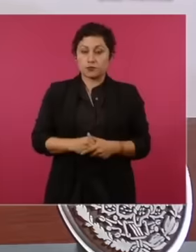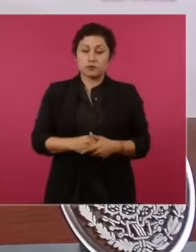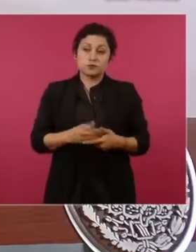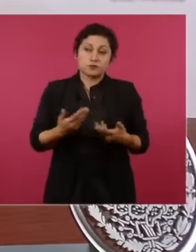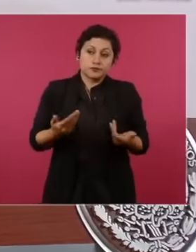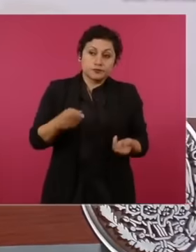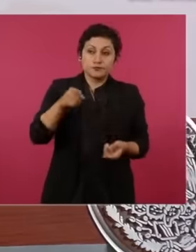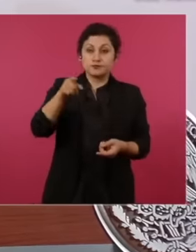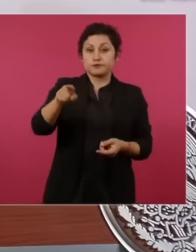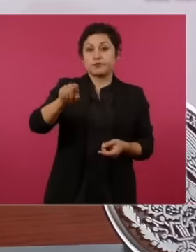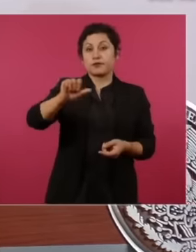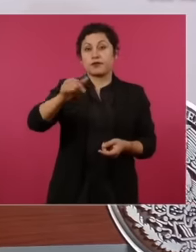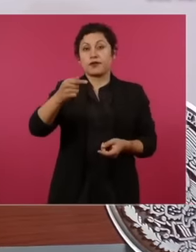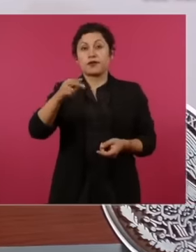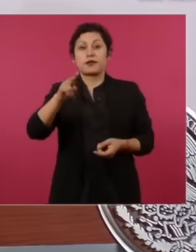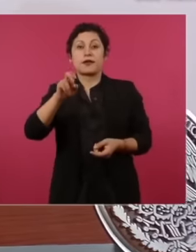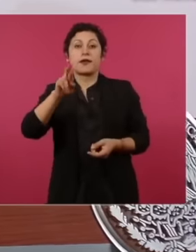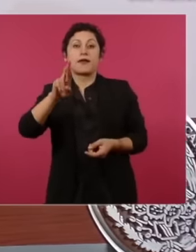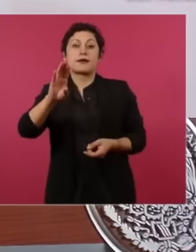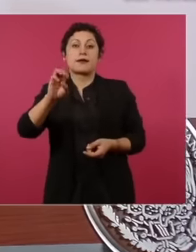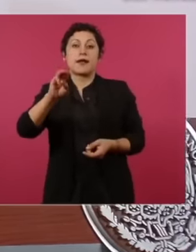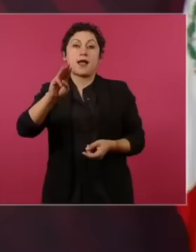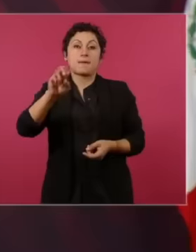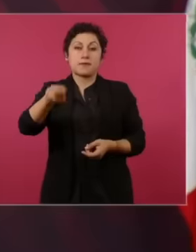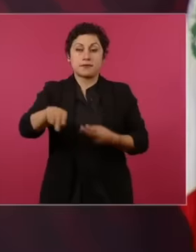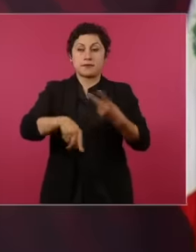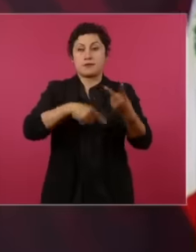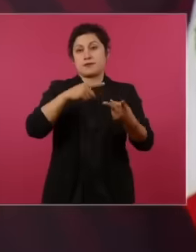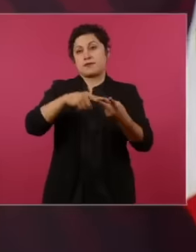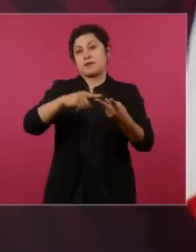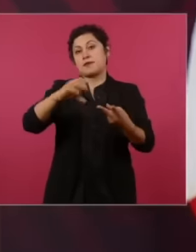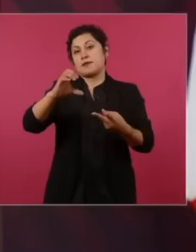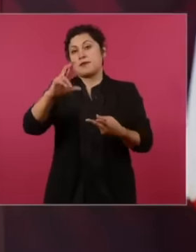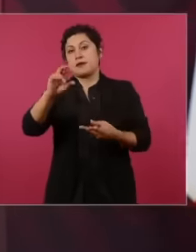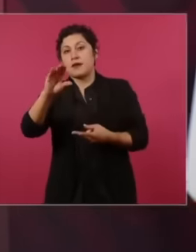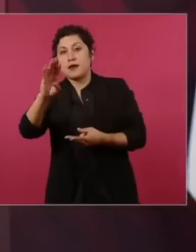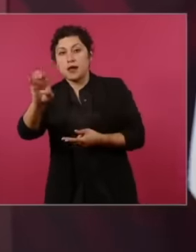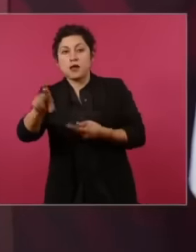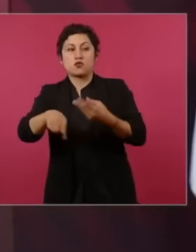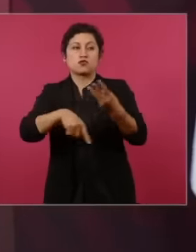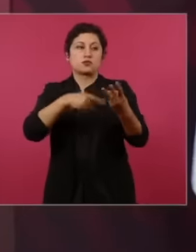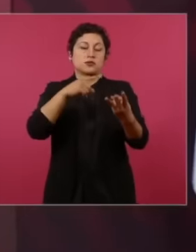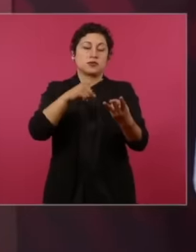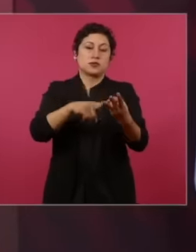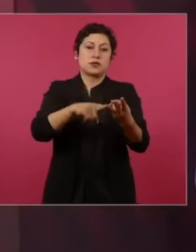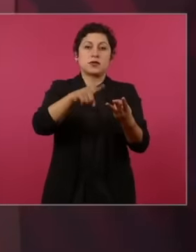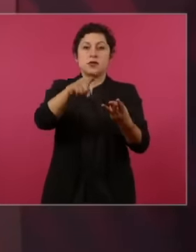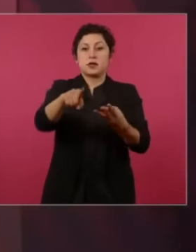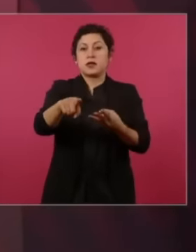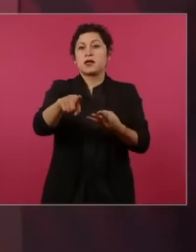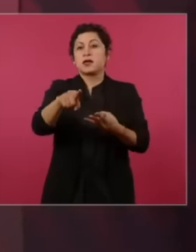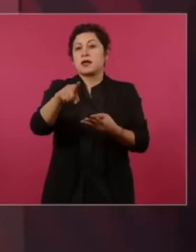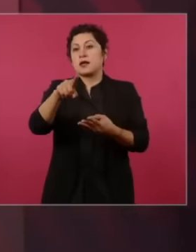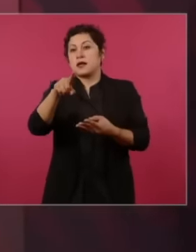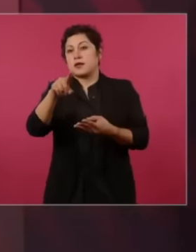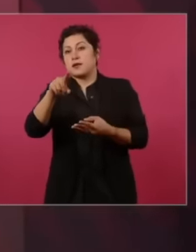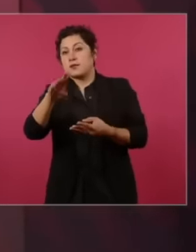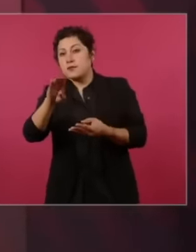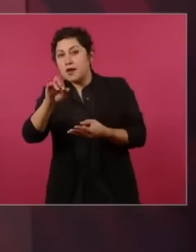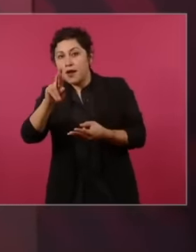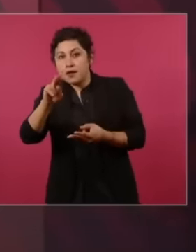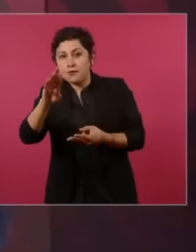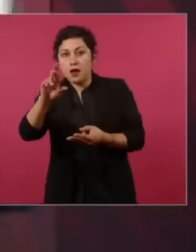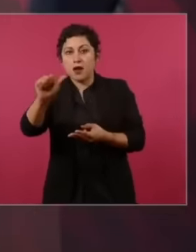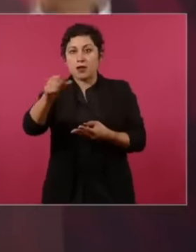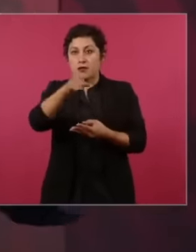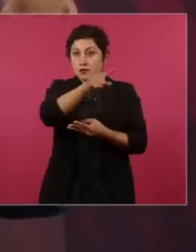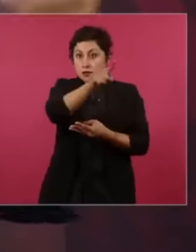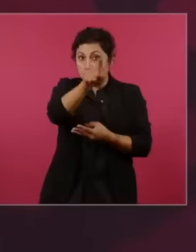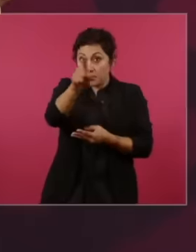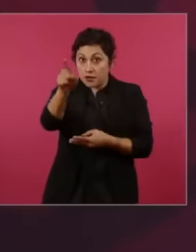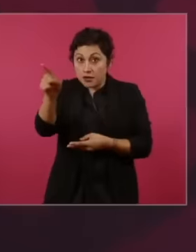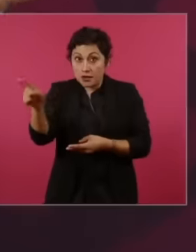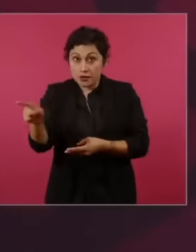or like crause or like Roger bartra to do an investigation about it.